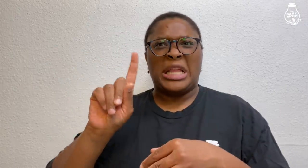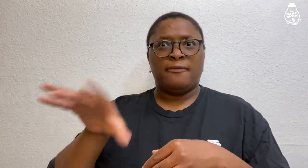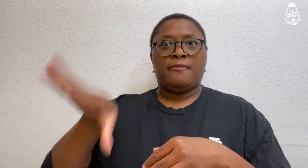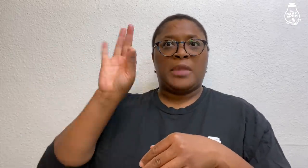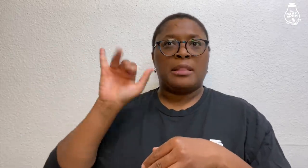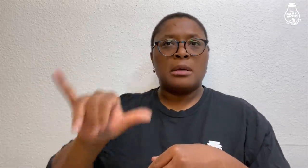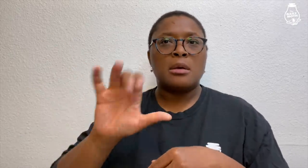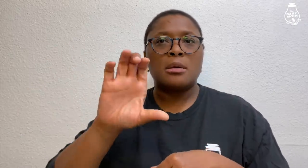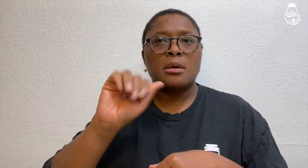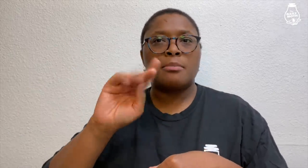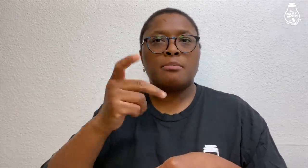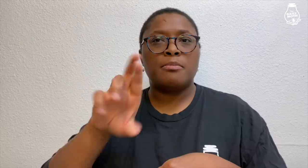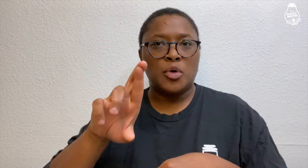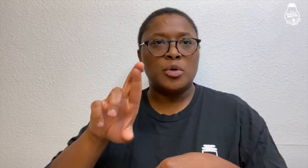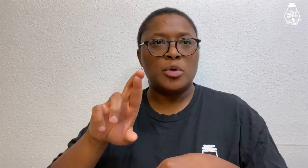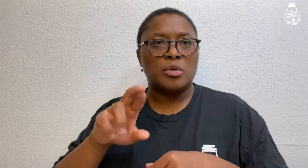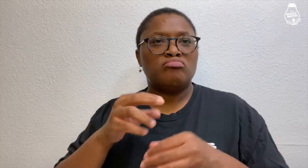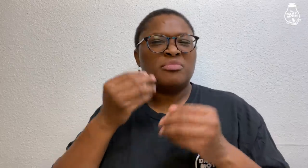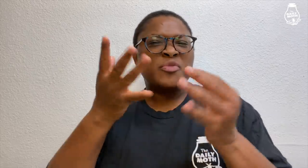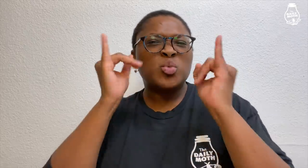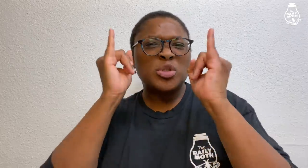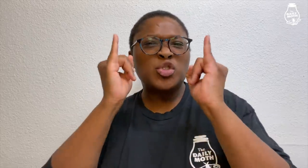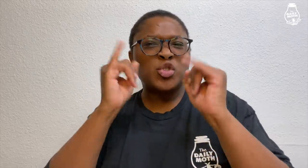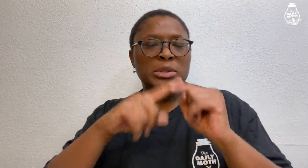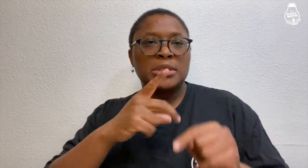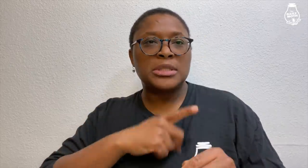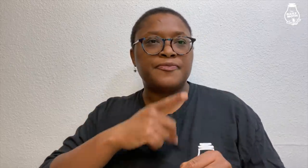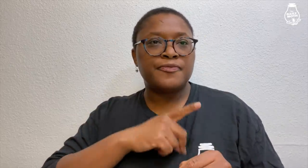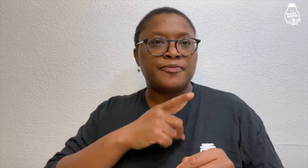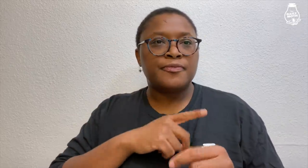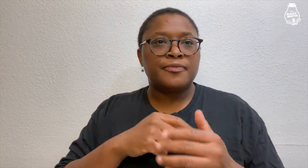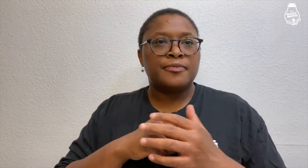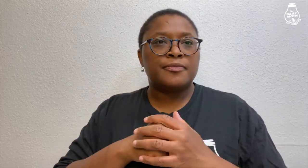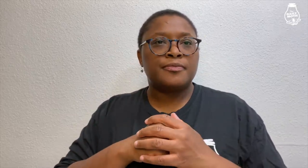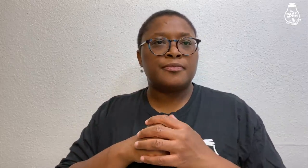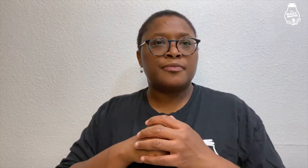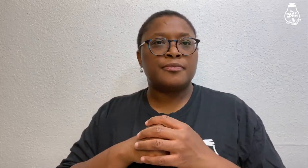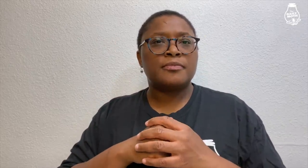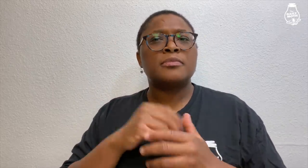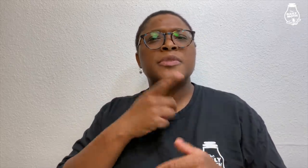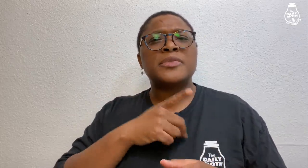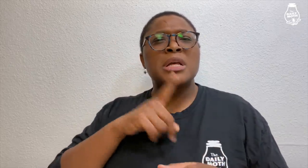explained where he found that camper. He gave instructions to the detective.